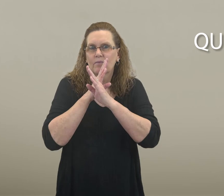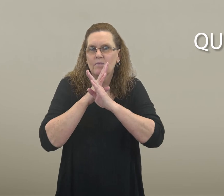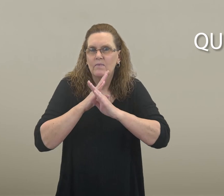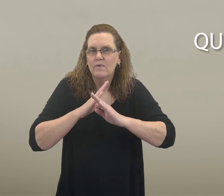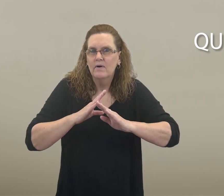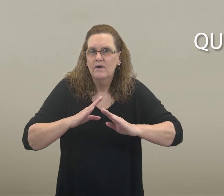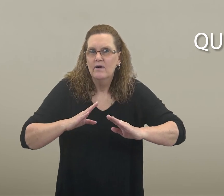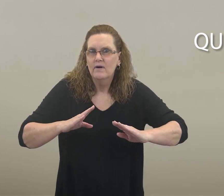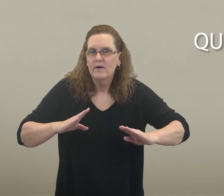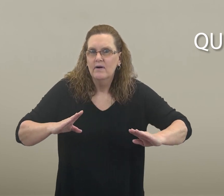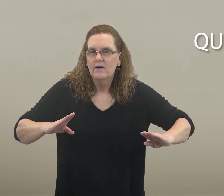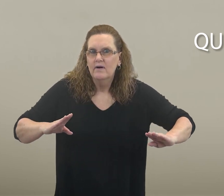quiet